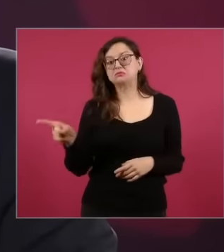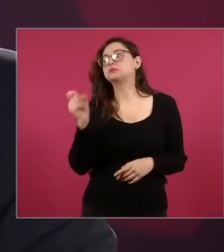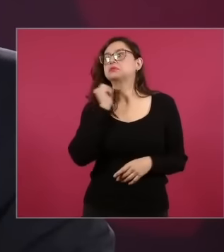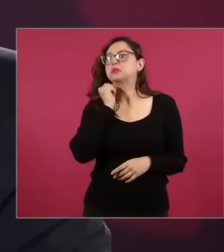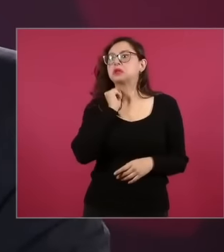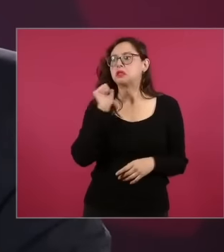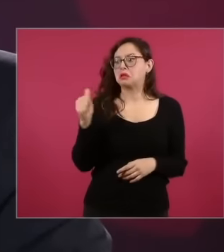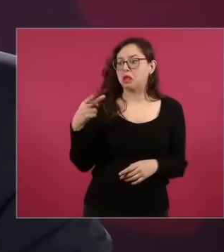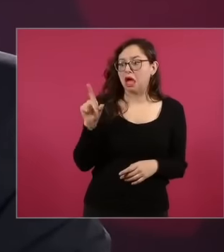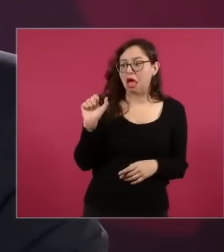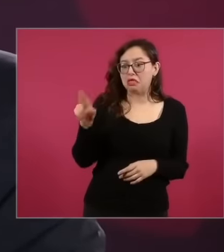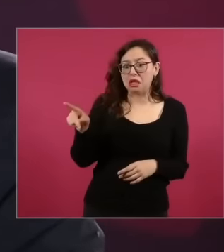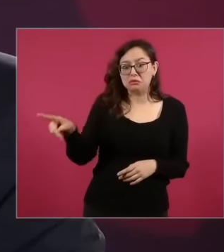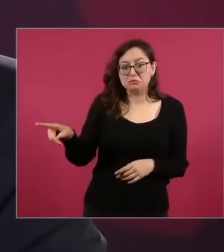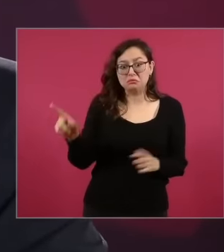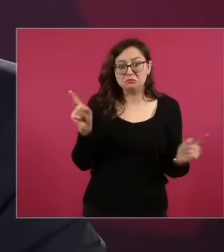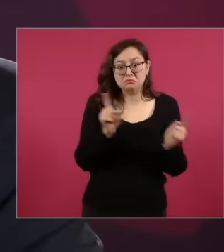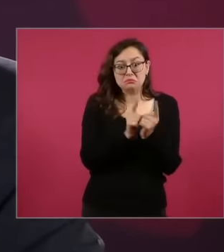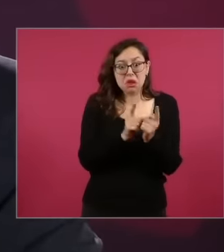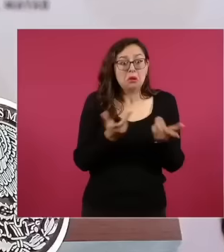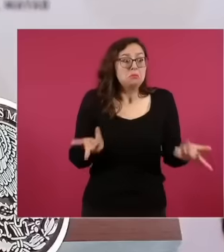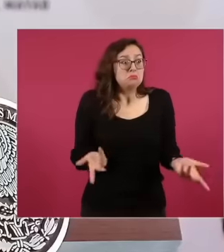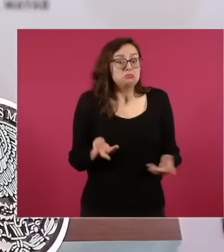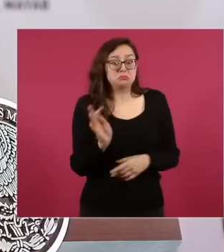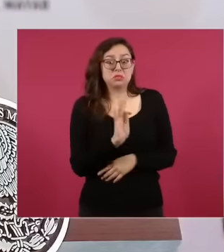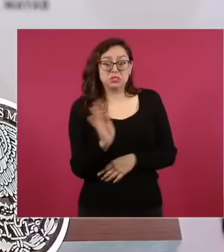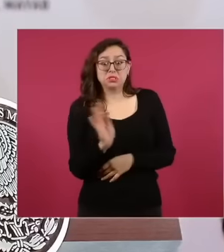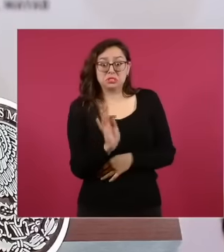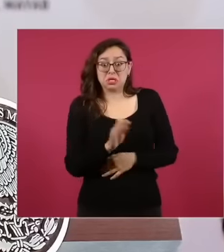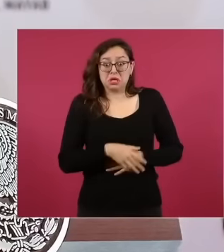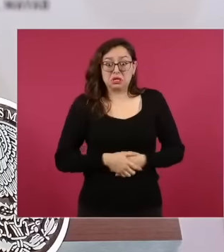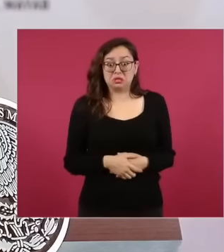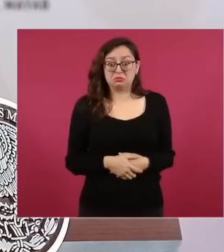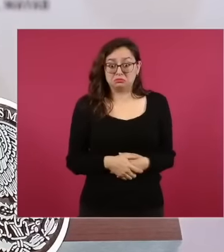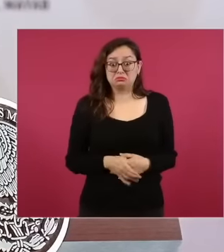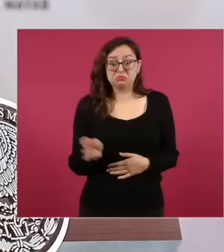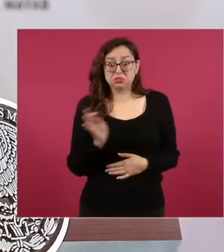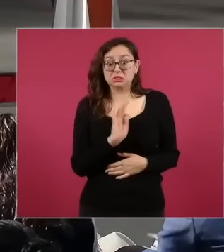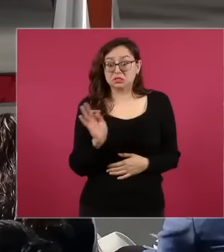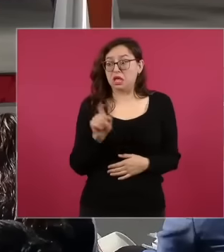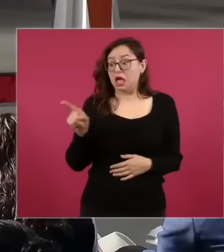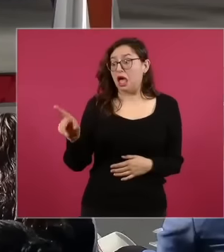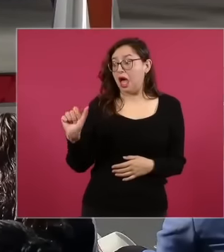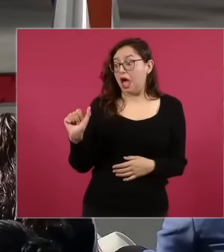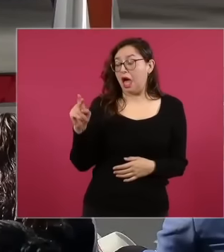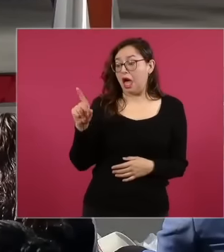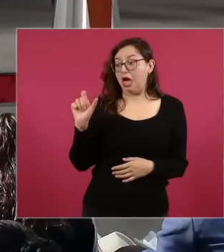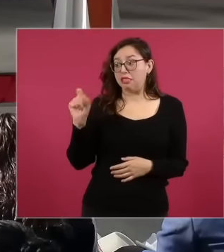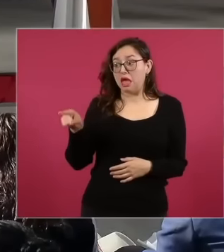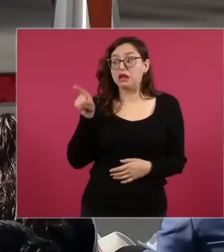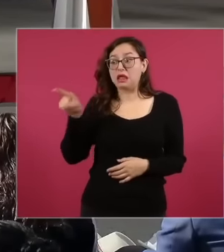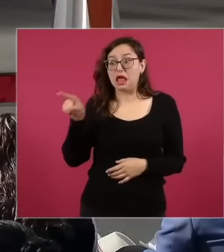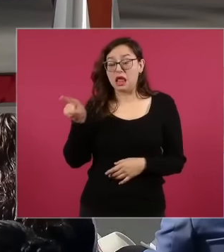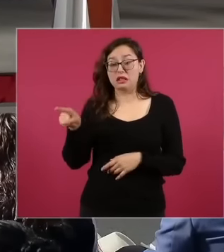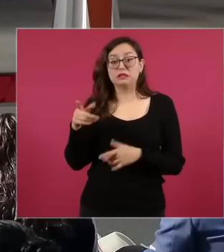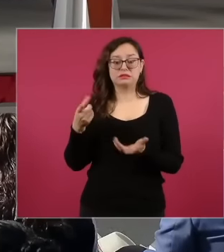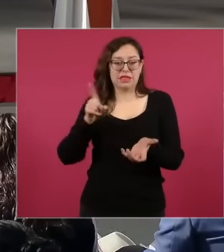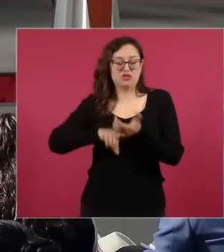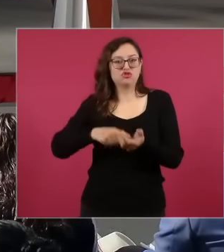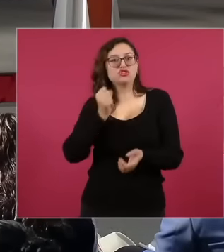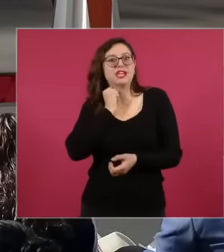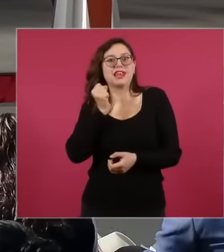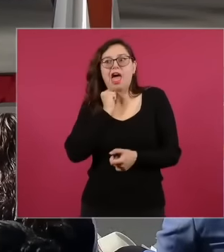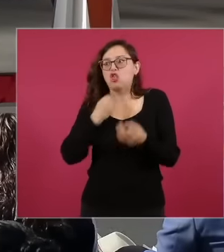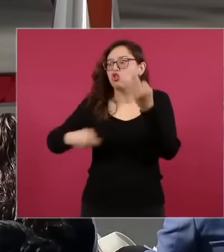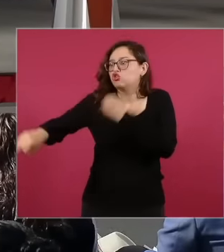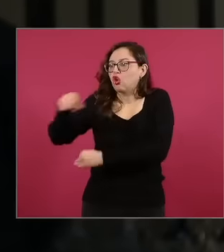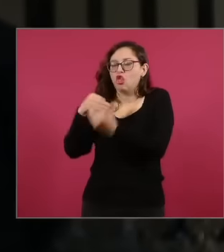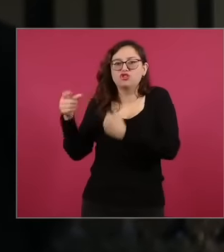possibly. Of course, because he said elad, it is up to him. Yes, he is a legislator. Yes. That